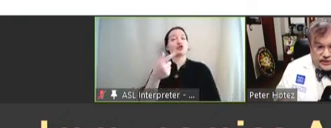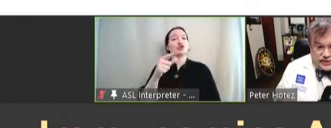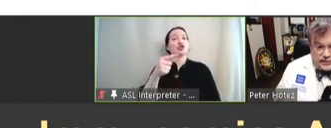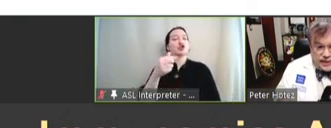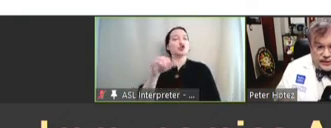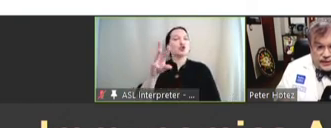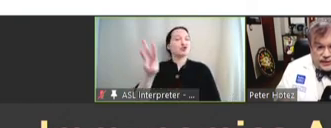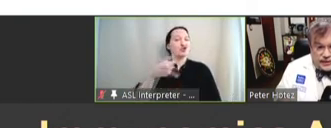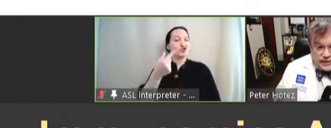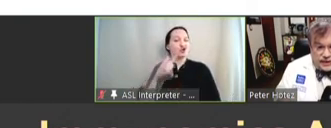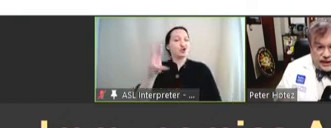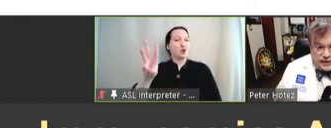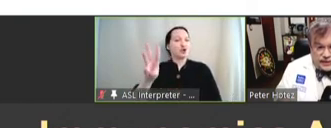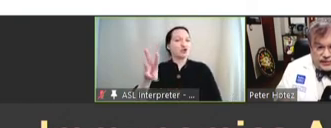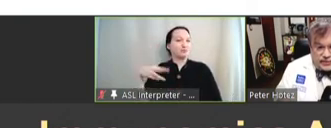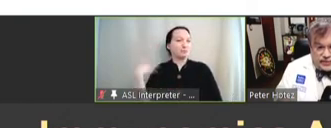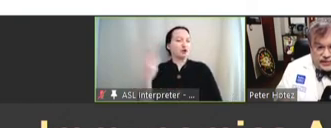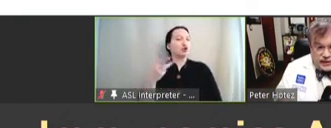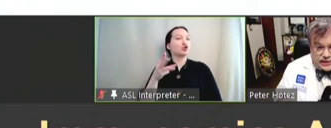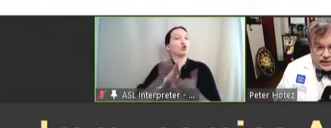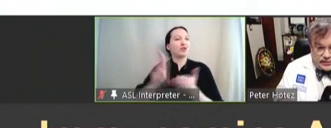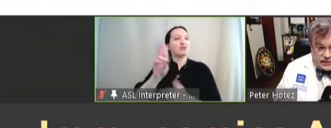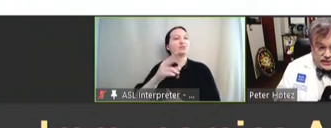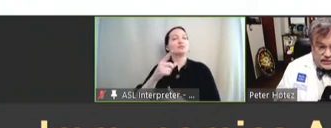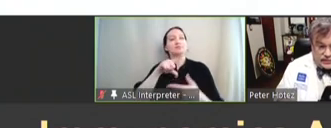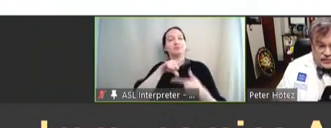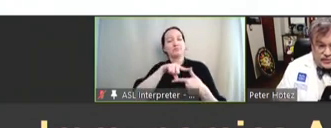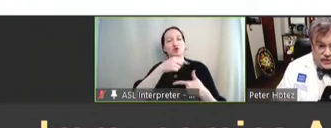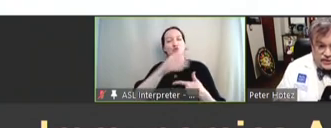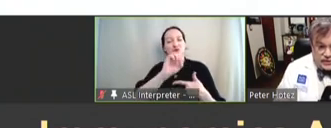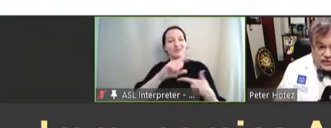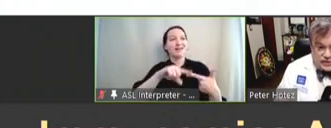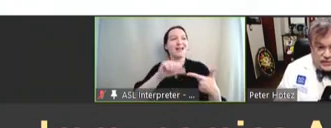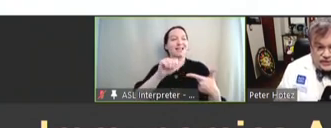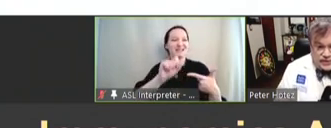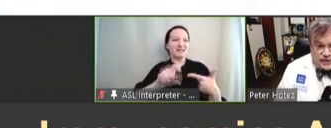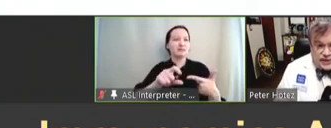with Jeff Bethany [spelled phonetically] and Alex Lucas [spelled phonetically]. Alex now runs his own group at James Cook University,